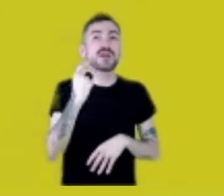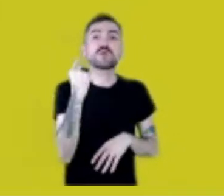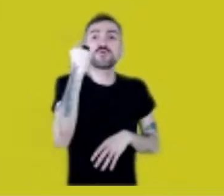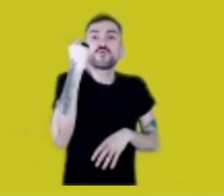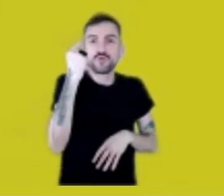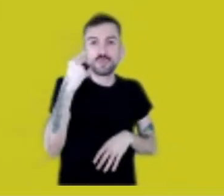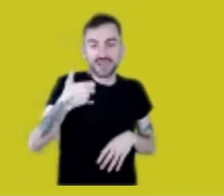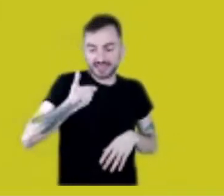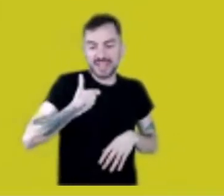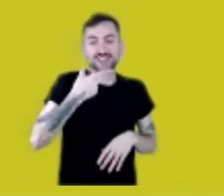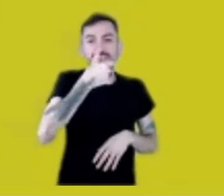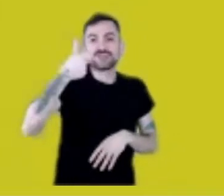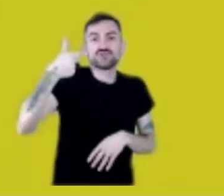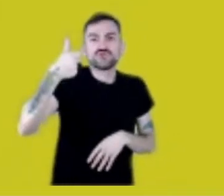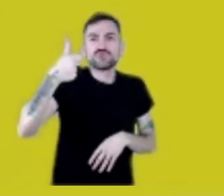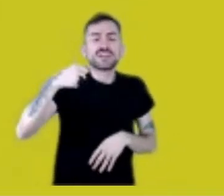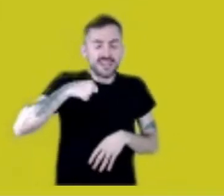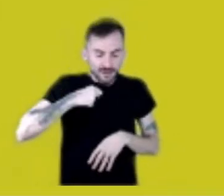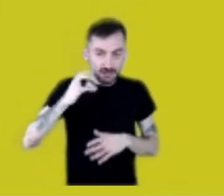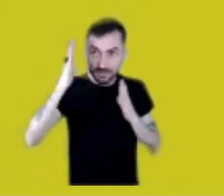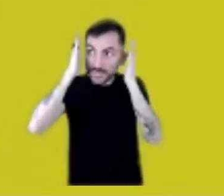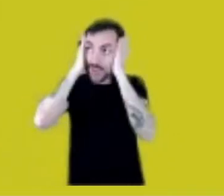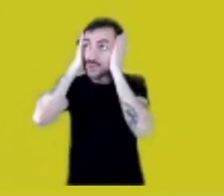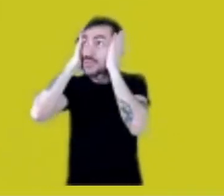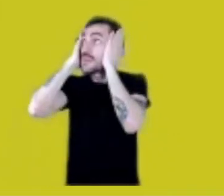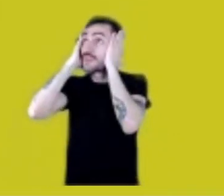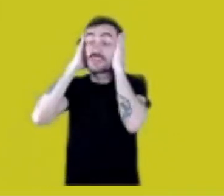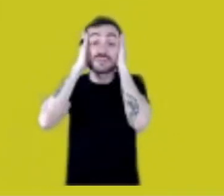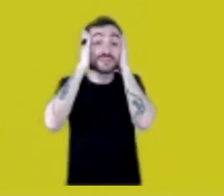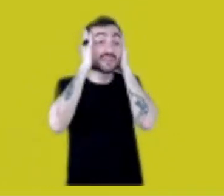“My God, Tope, Creator of all things,